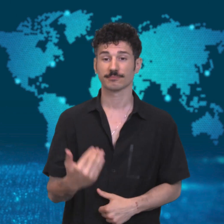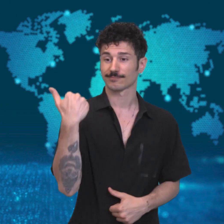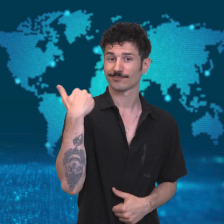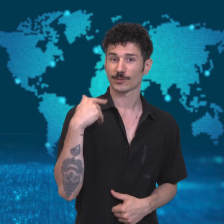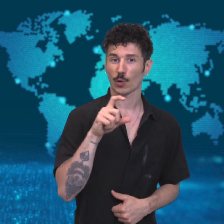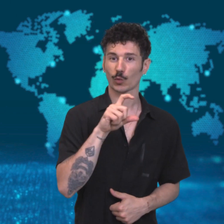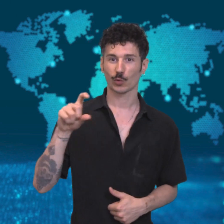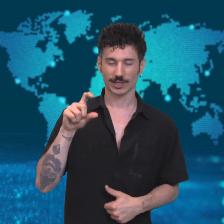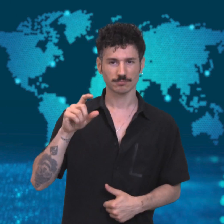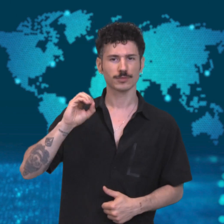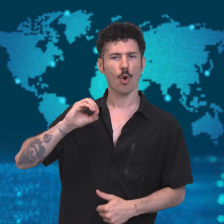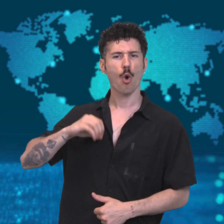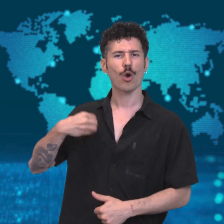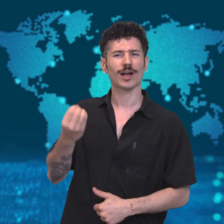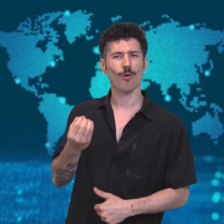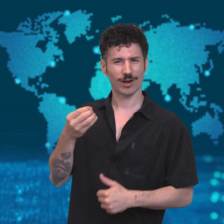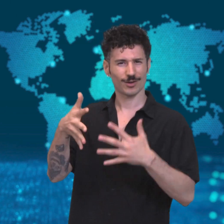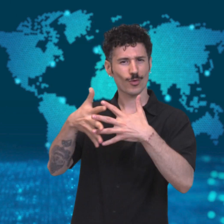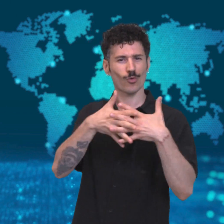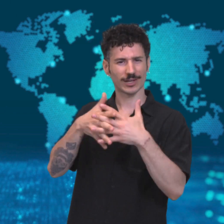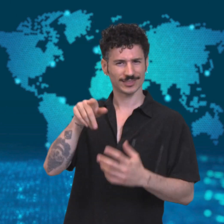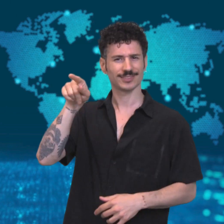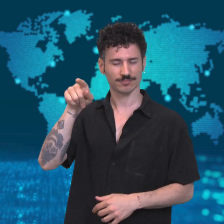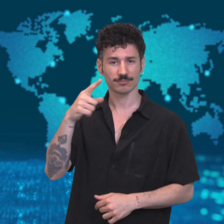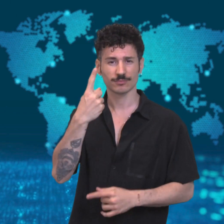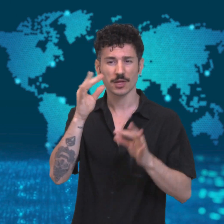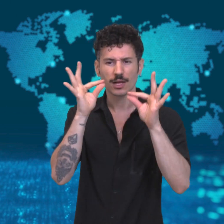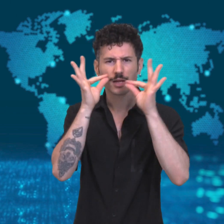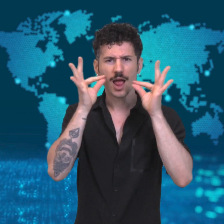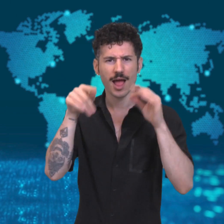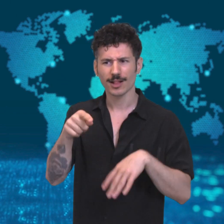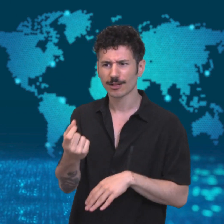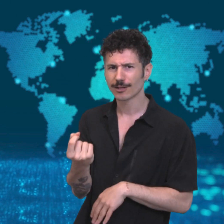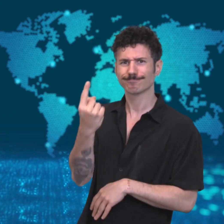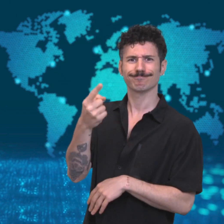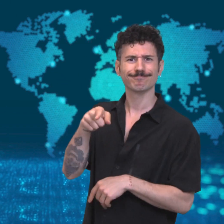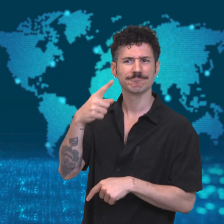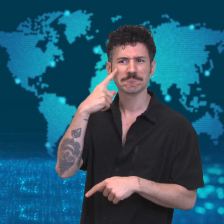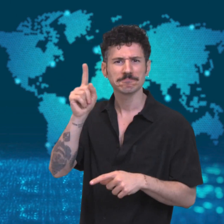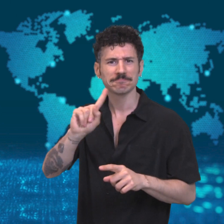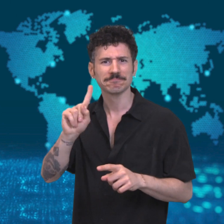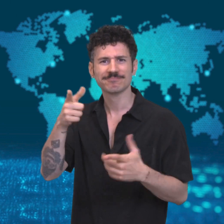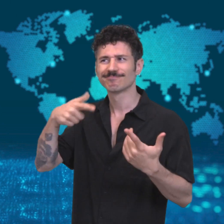[Alessio]: Last week in Oregon, USA, a rare male